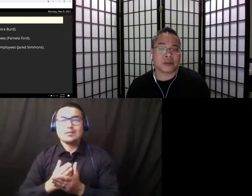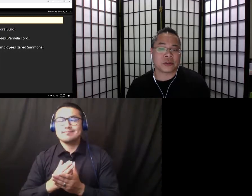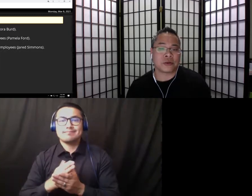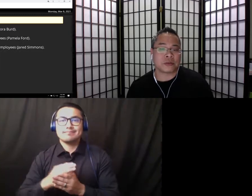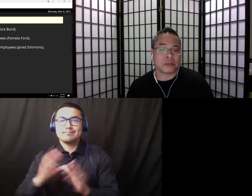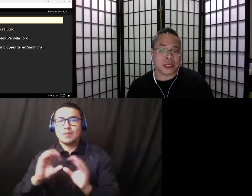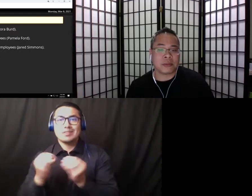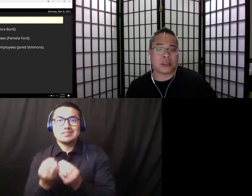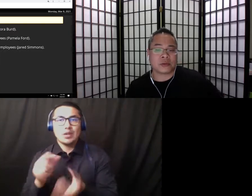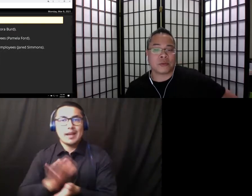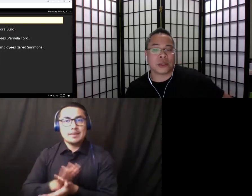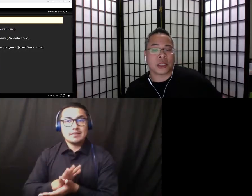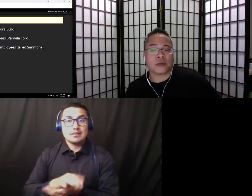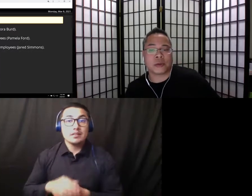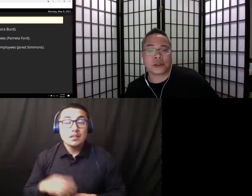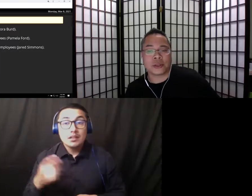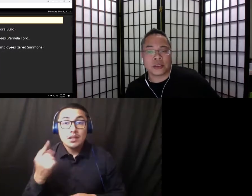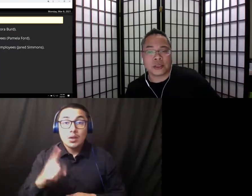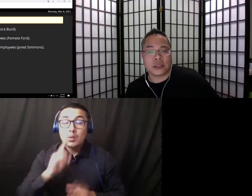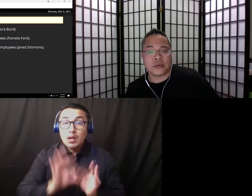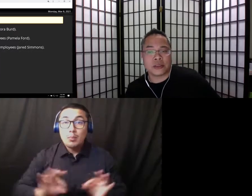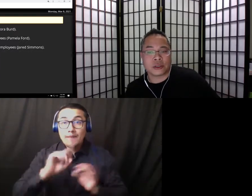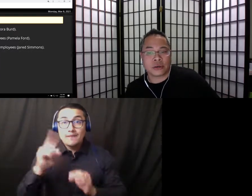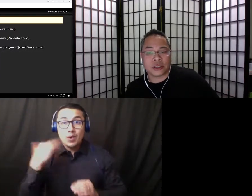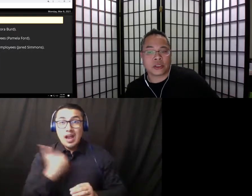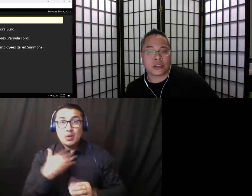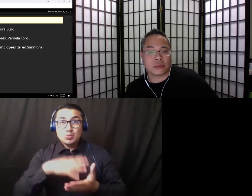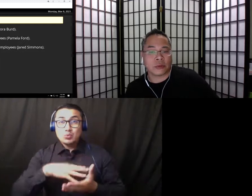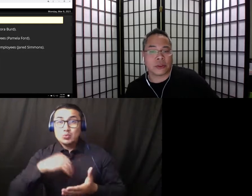students main means of communicating information is the AVC COVID-19 Employee